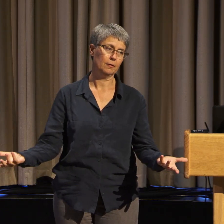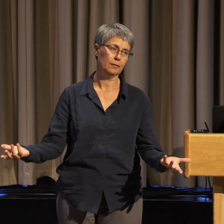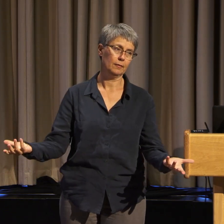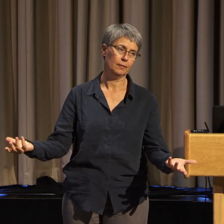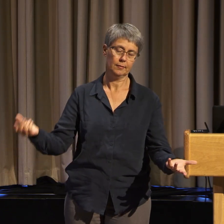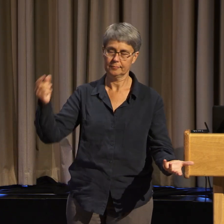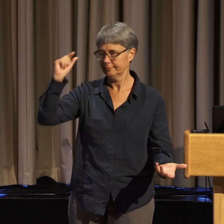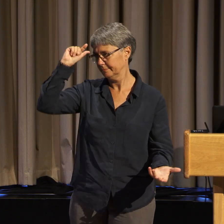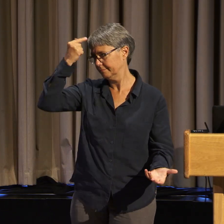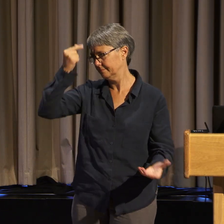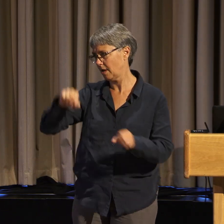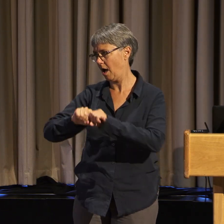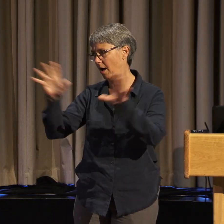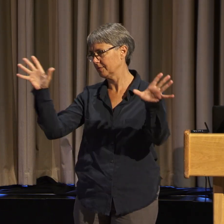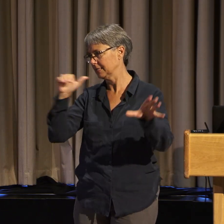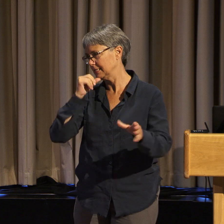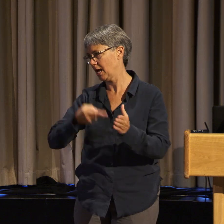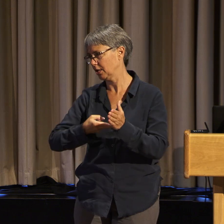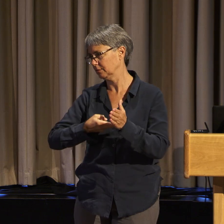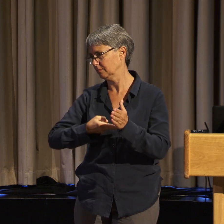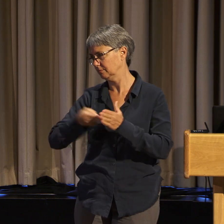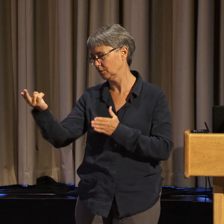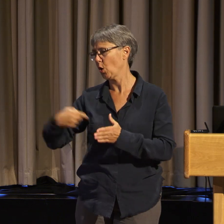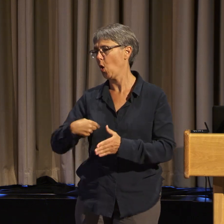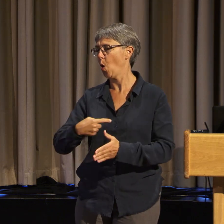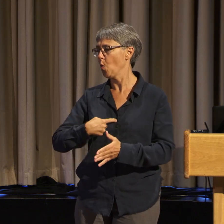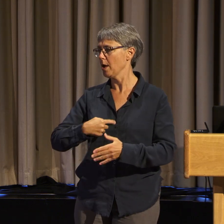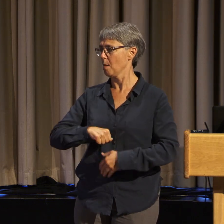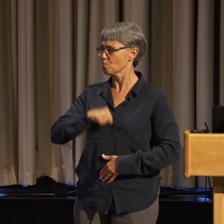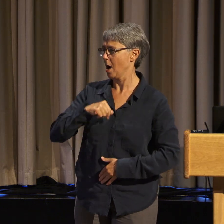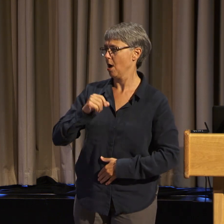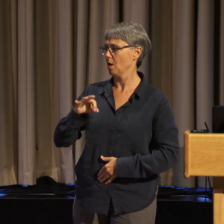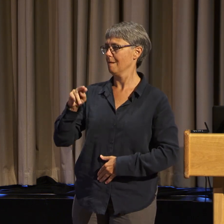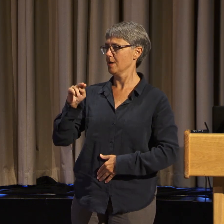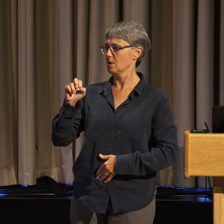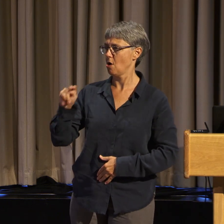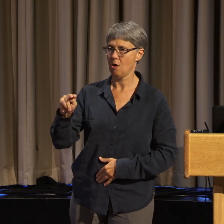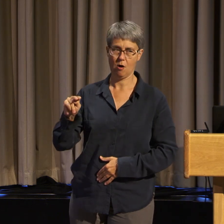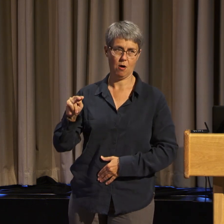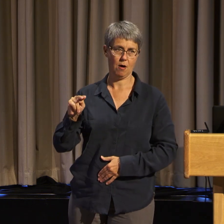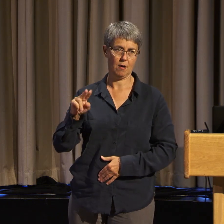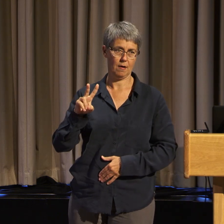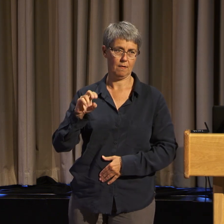on its nonviolence because we fashion ourself